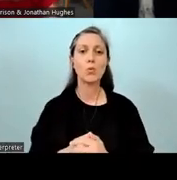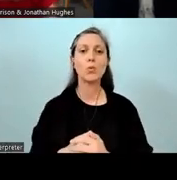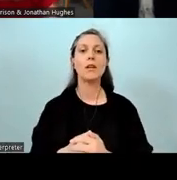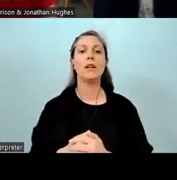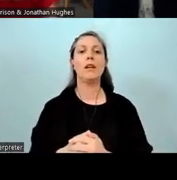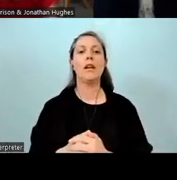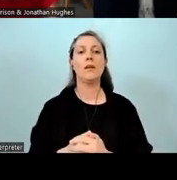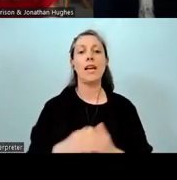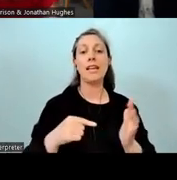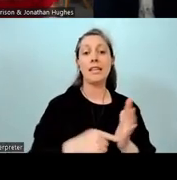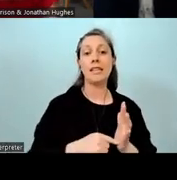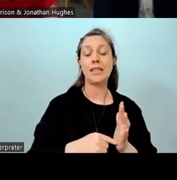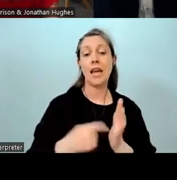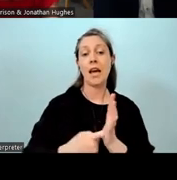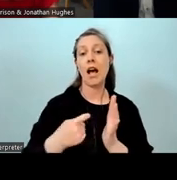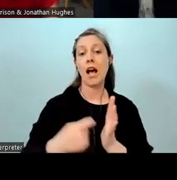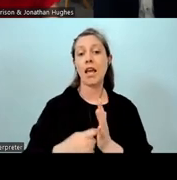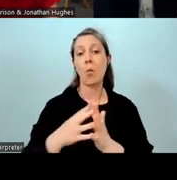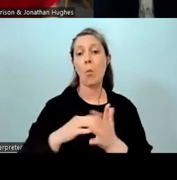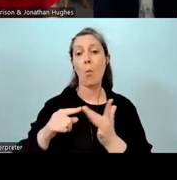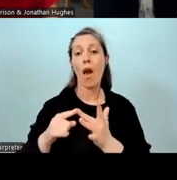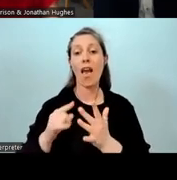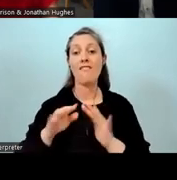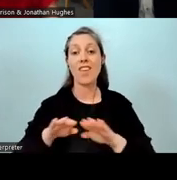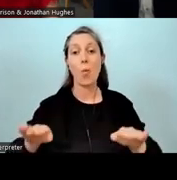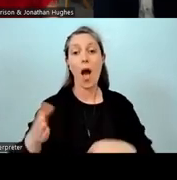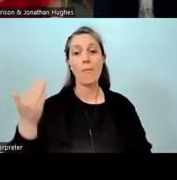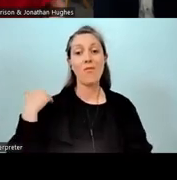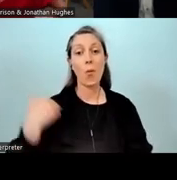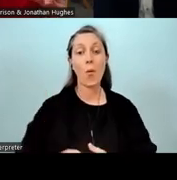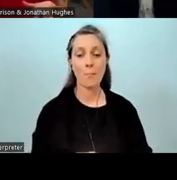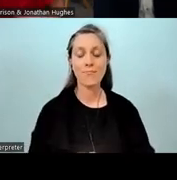before coming here, and very, very dextrous